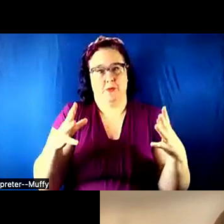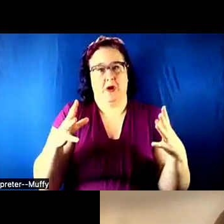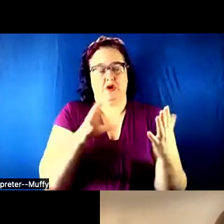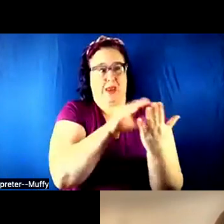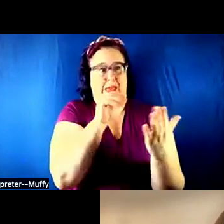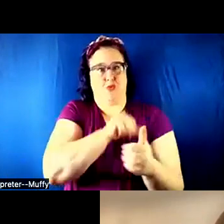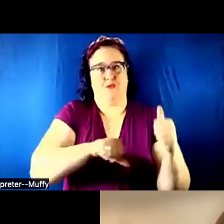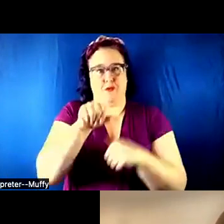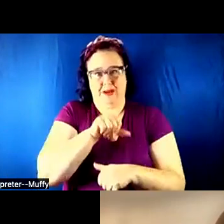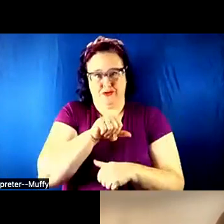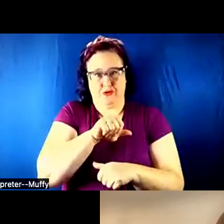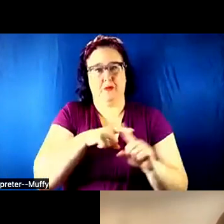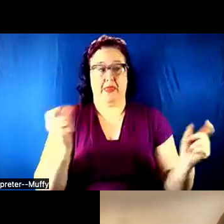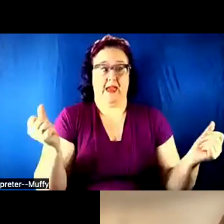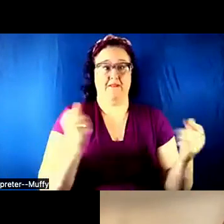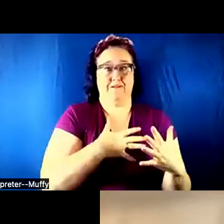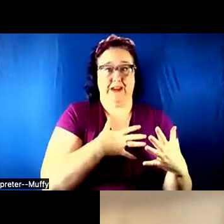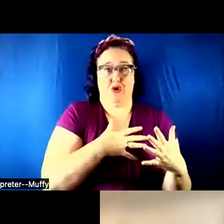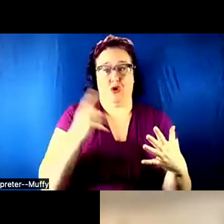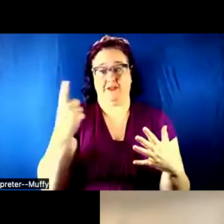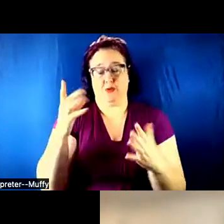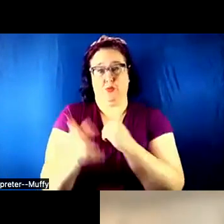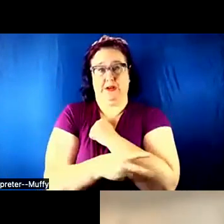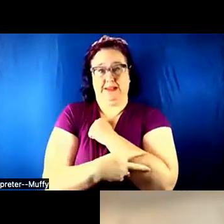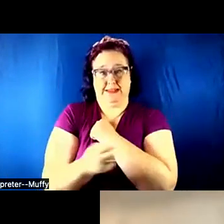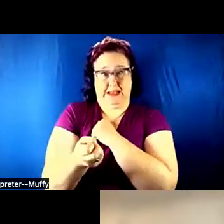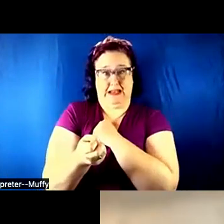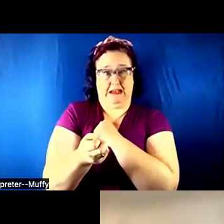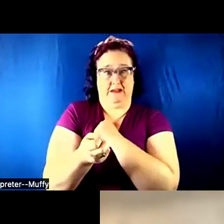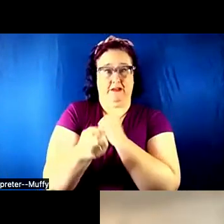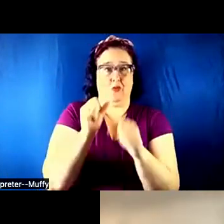That fear is one of the reasons people work independently. There are also